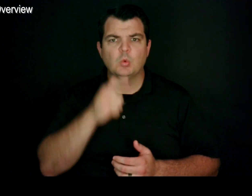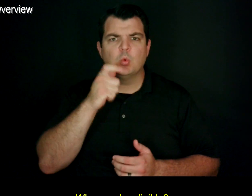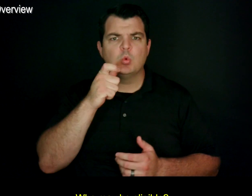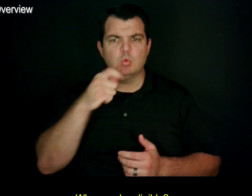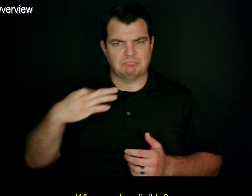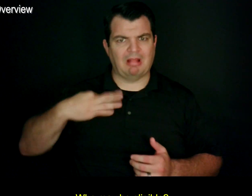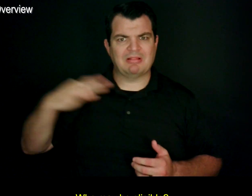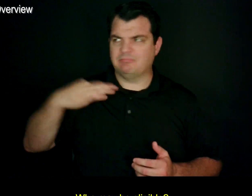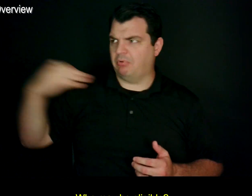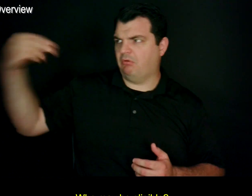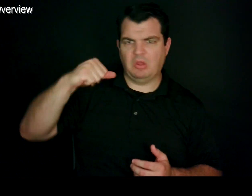Who may be eligible?